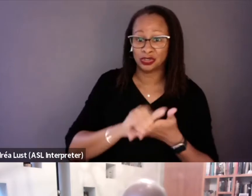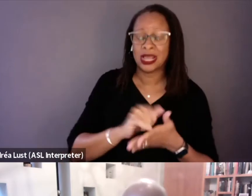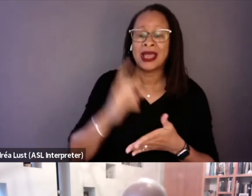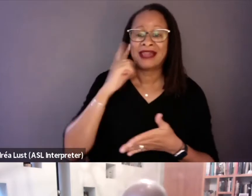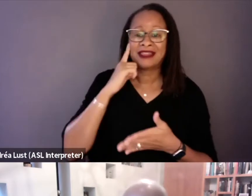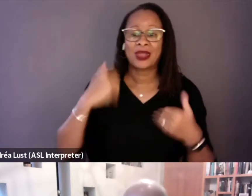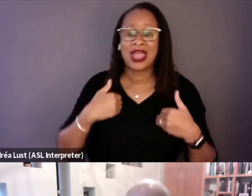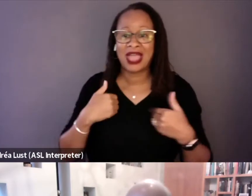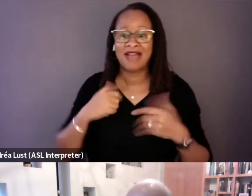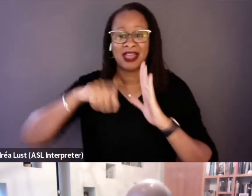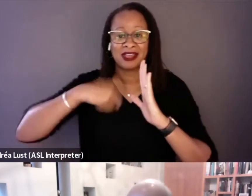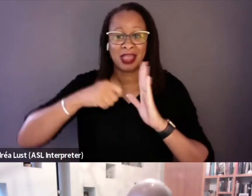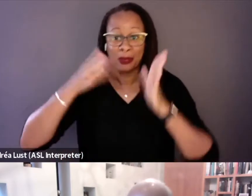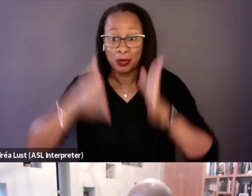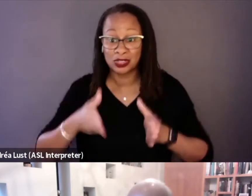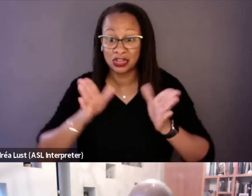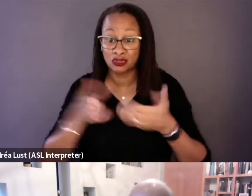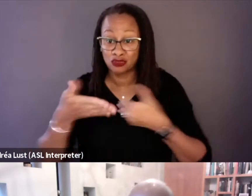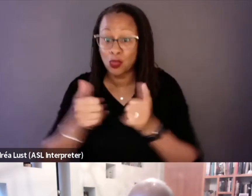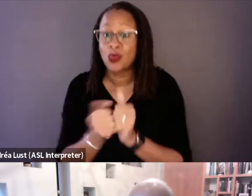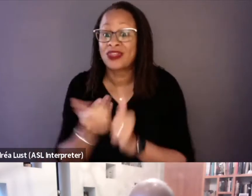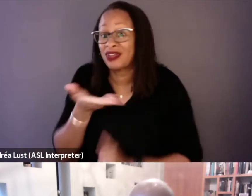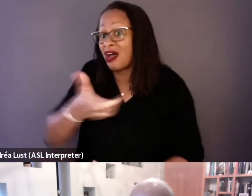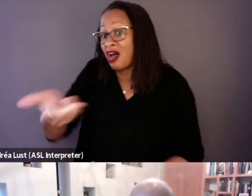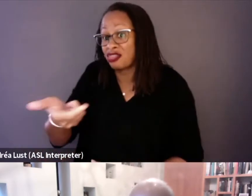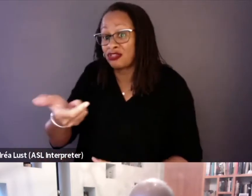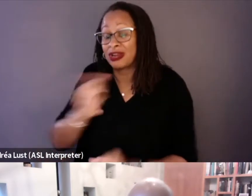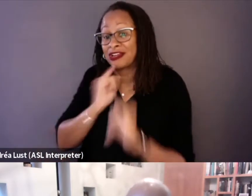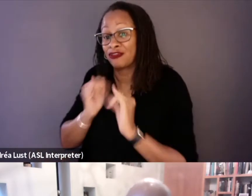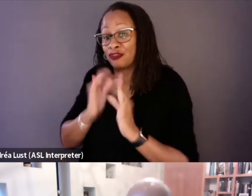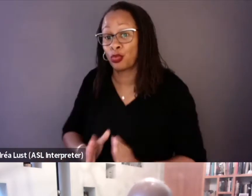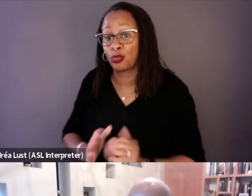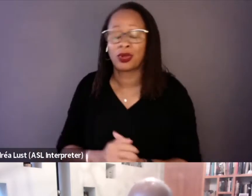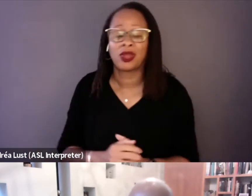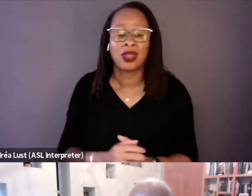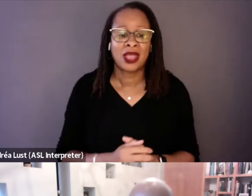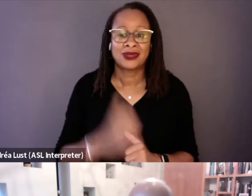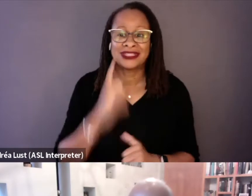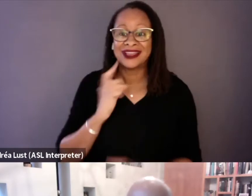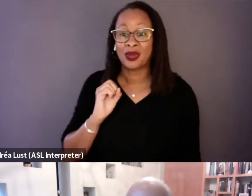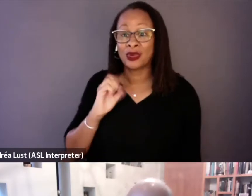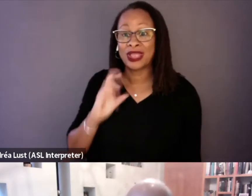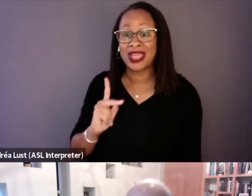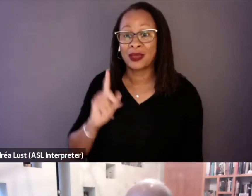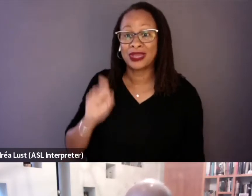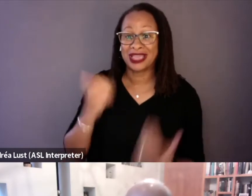in the room with them, but we said, okay, we can try to limit it to one person,